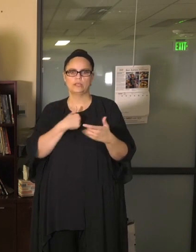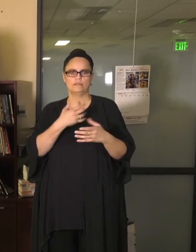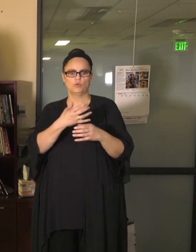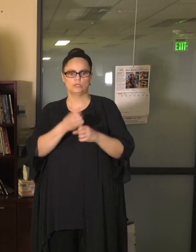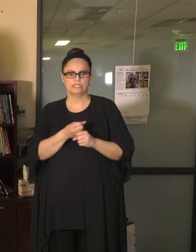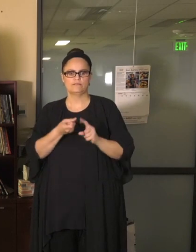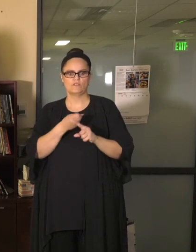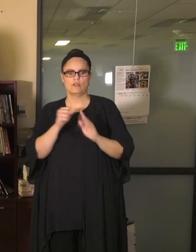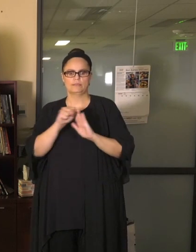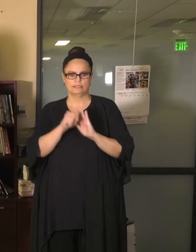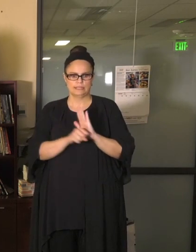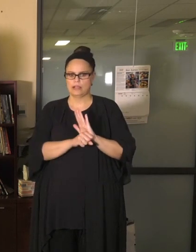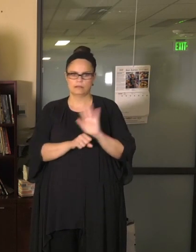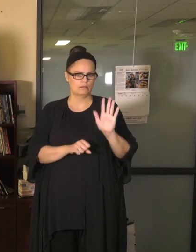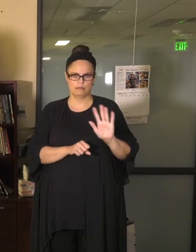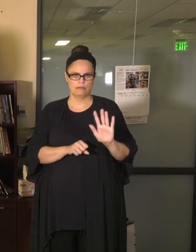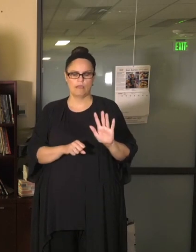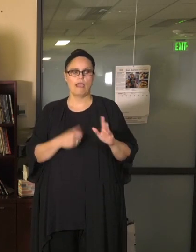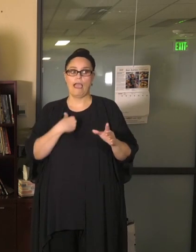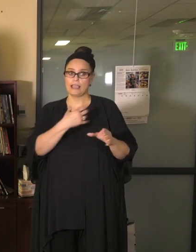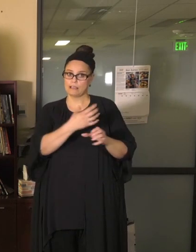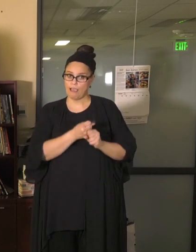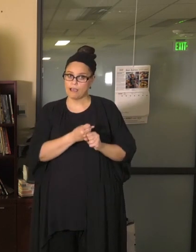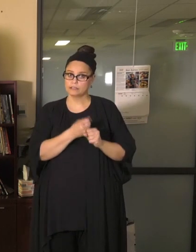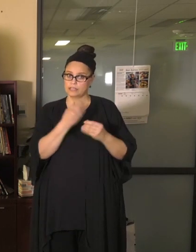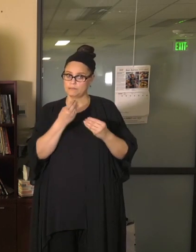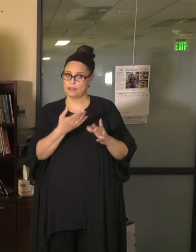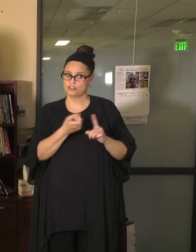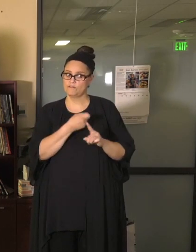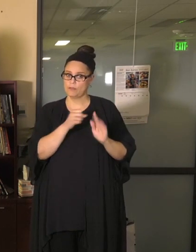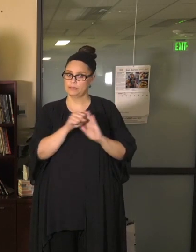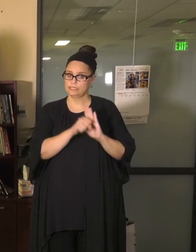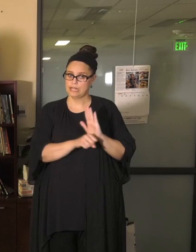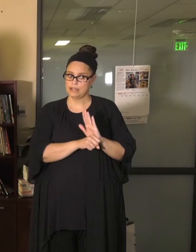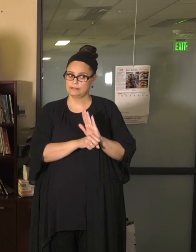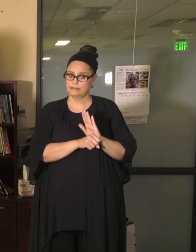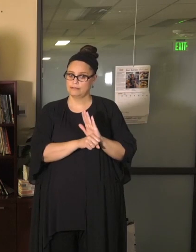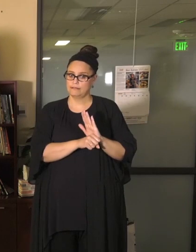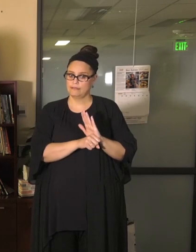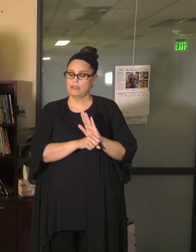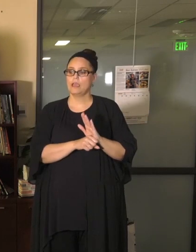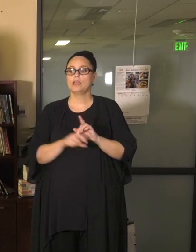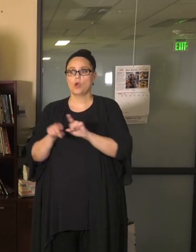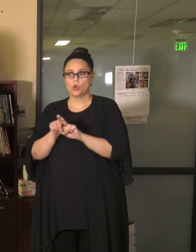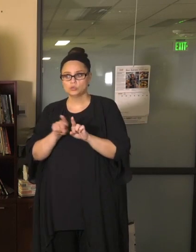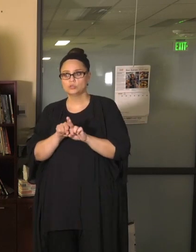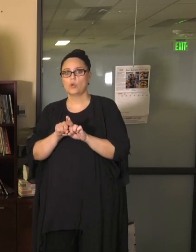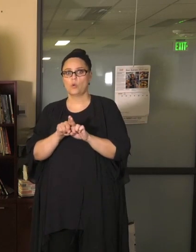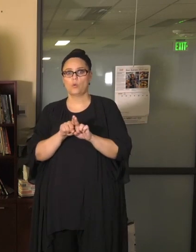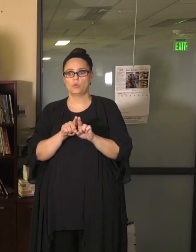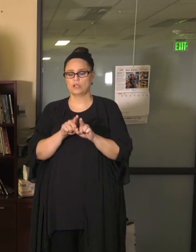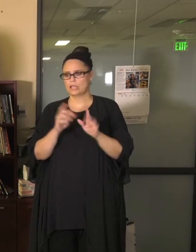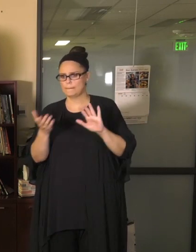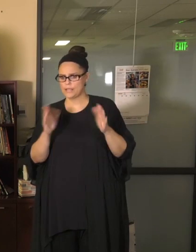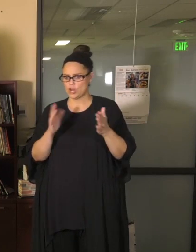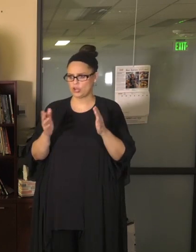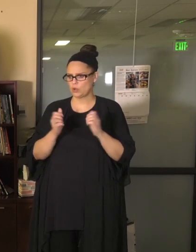information we got from the state and I'm putting that side-by-side with many of the other factors I've listed to you, and